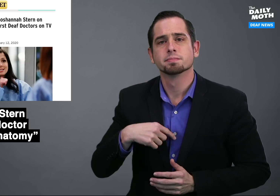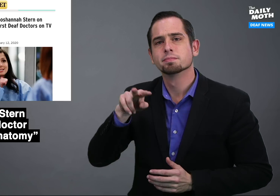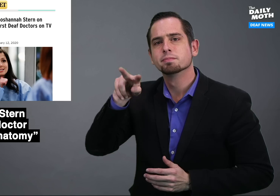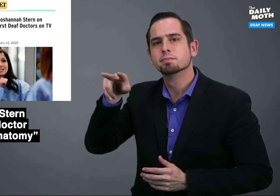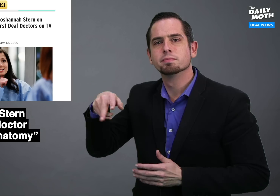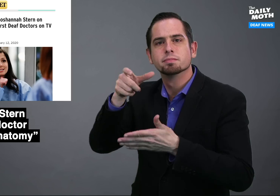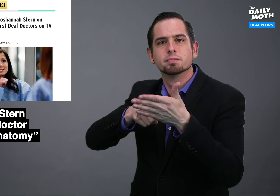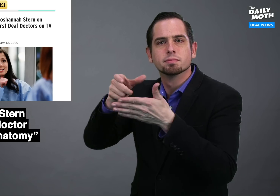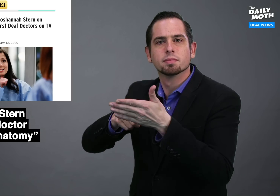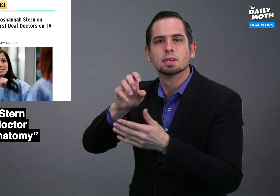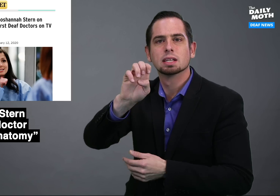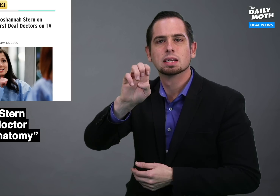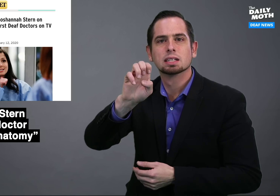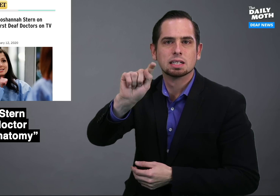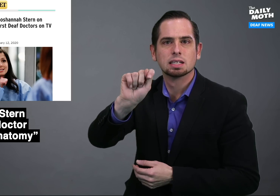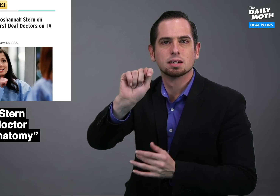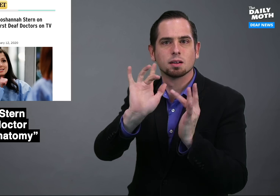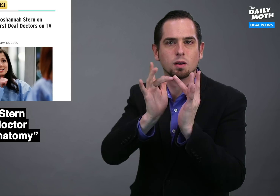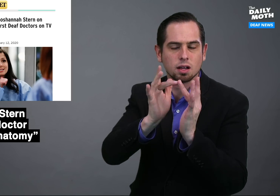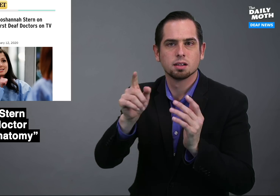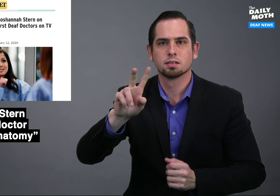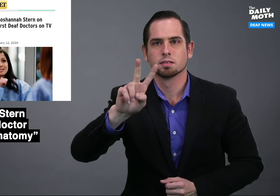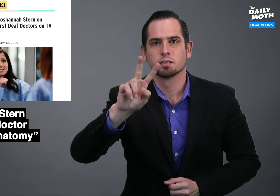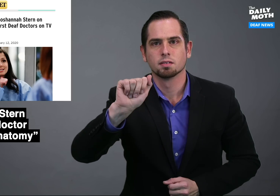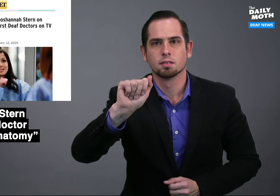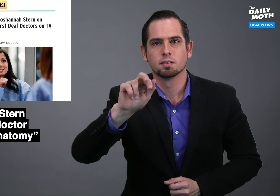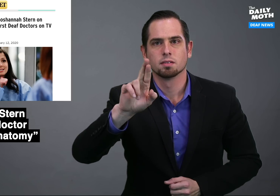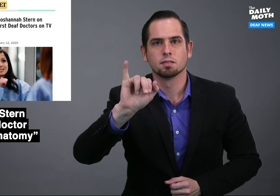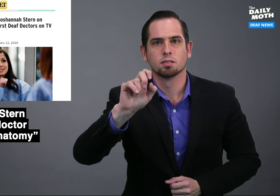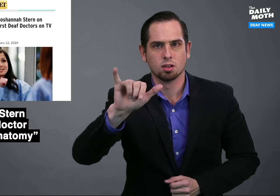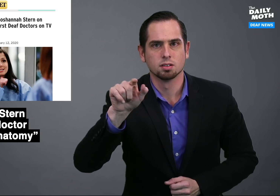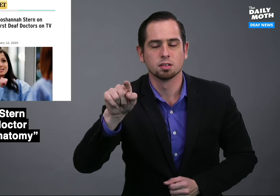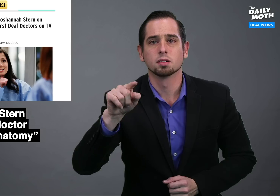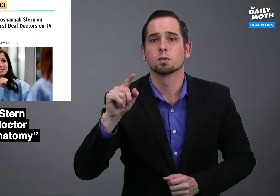According to ET Online and Variety,